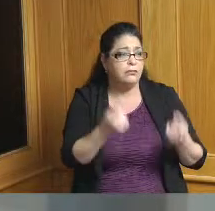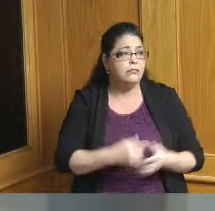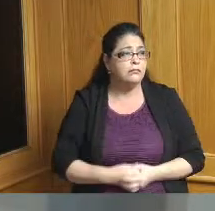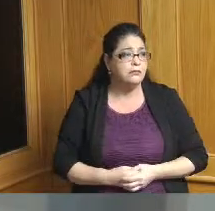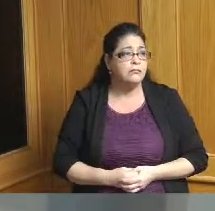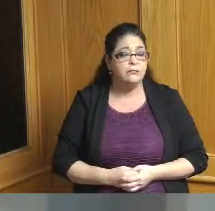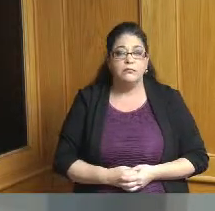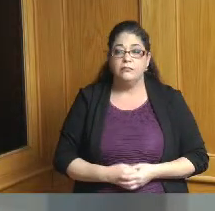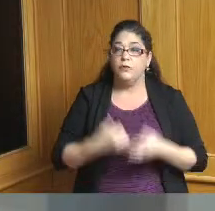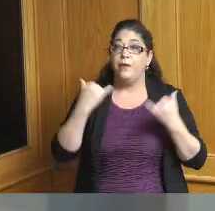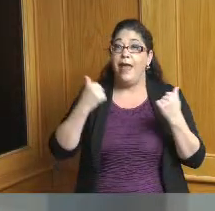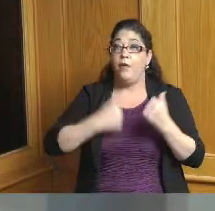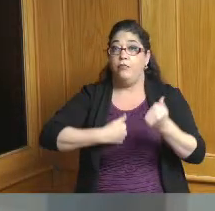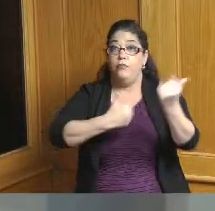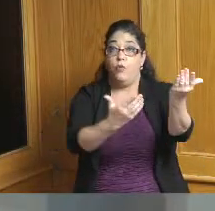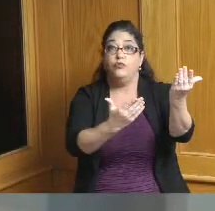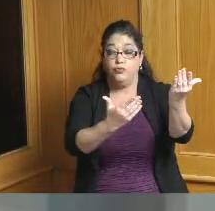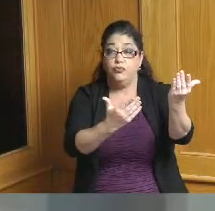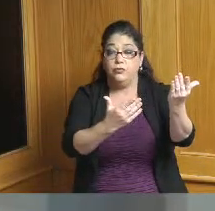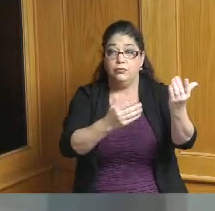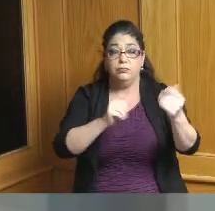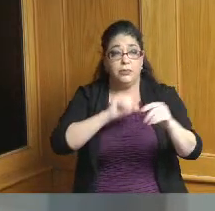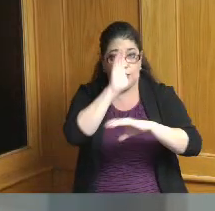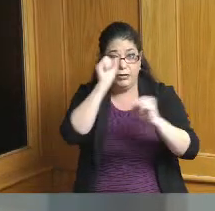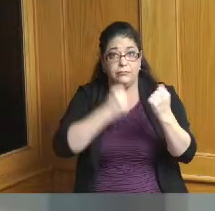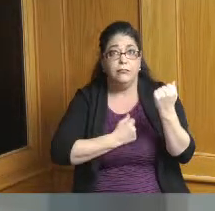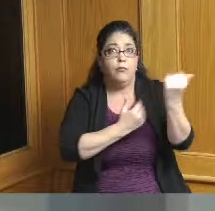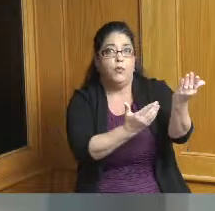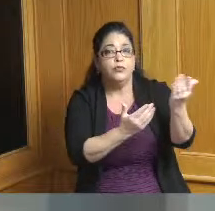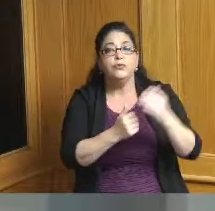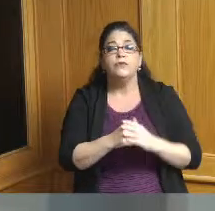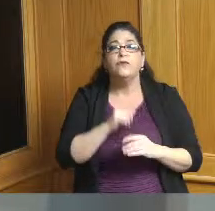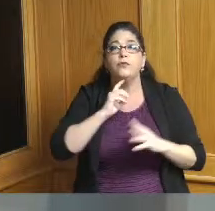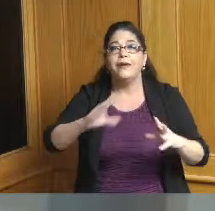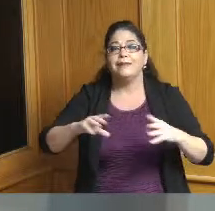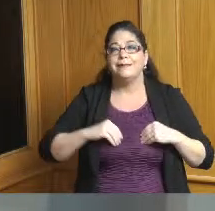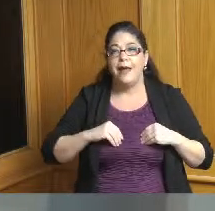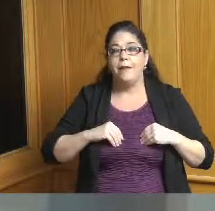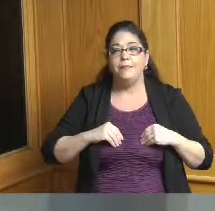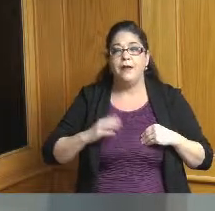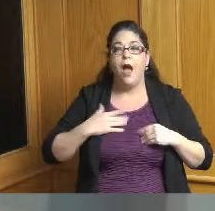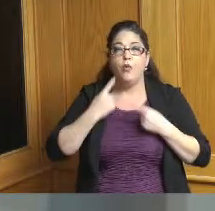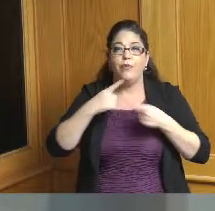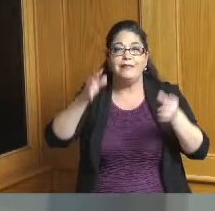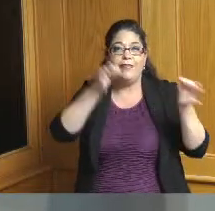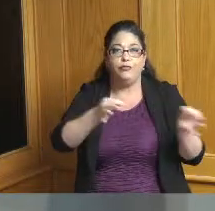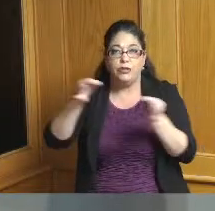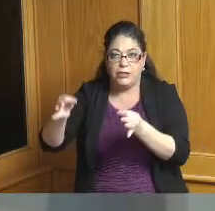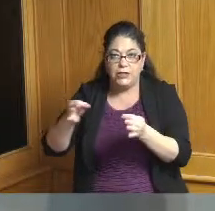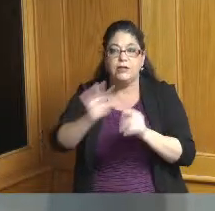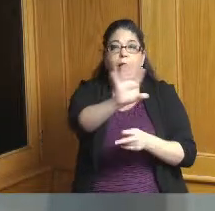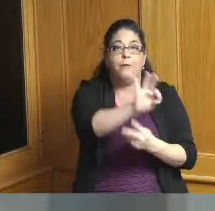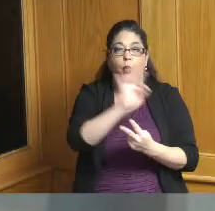like to make a motion I like to make emotional adopt the resolutions appointing two members to